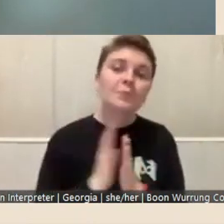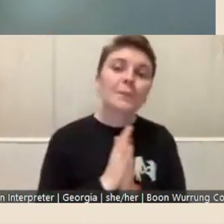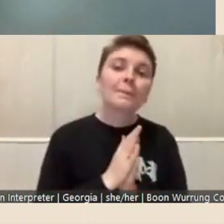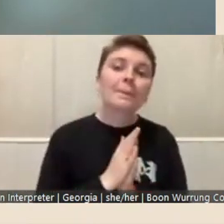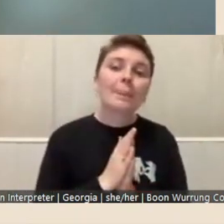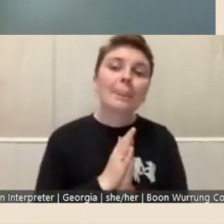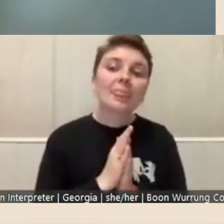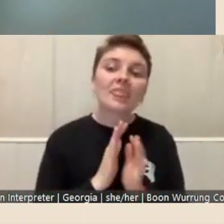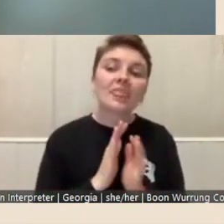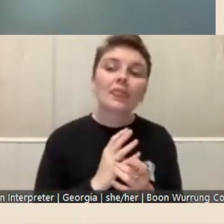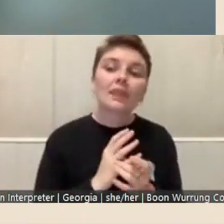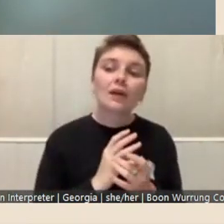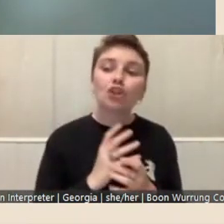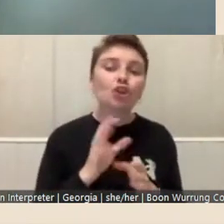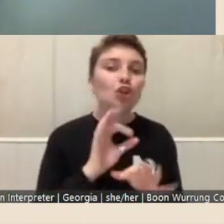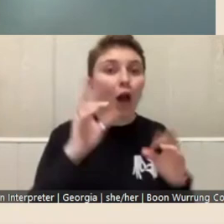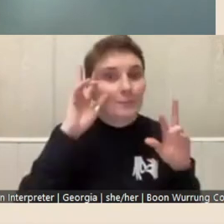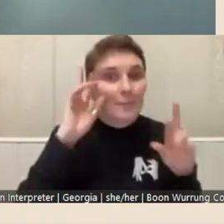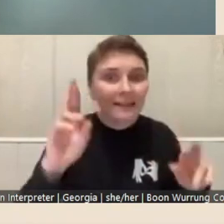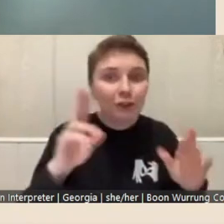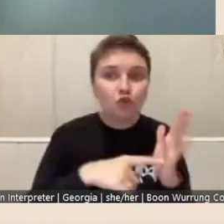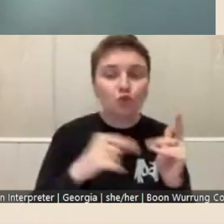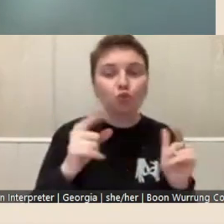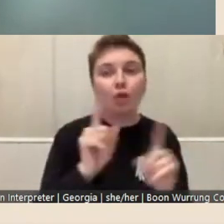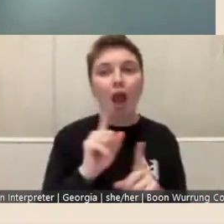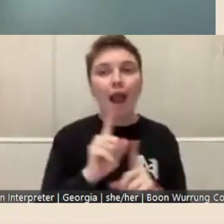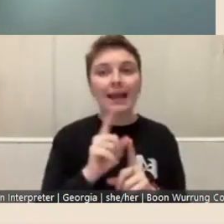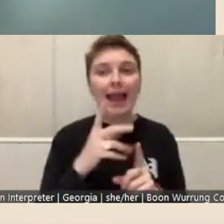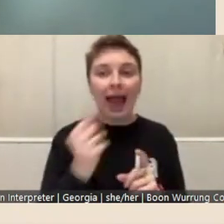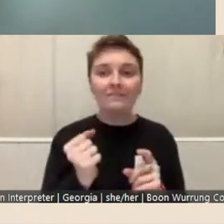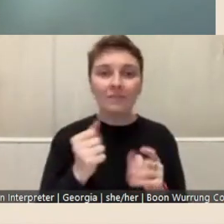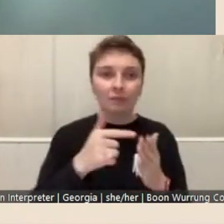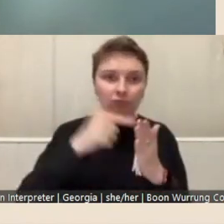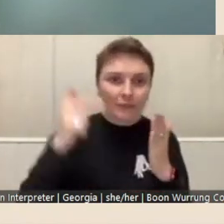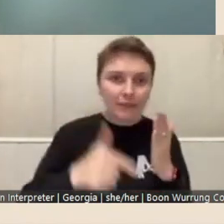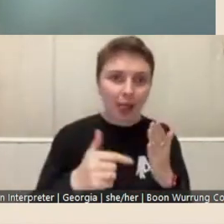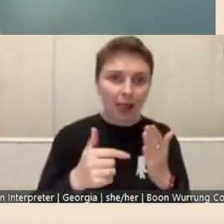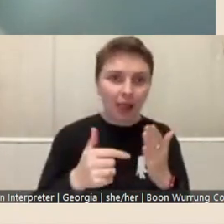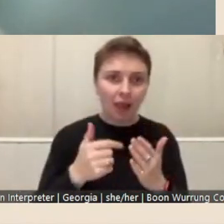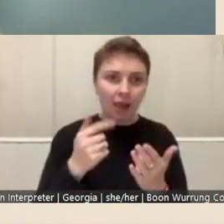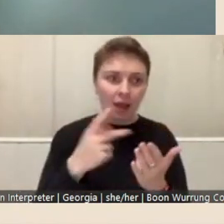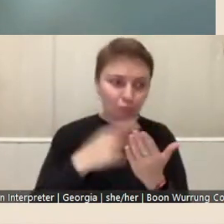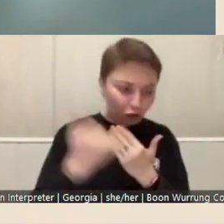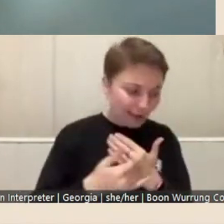you're not expected to necessarily have a detailed project plan: 'I'm going to be there every second Friday'